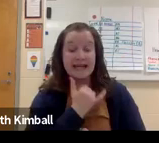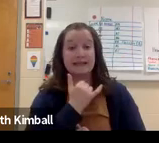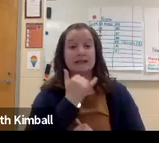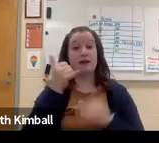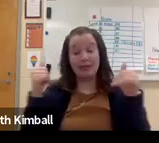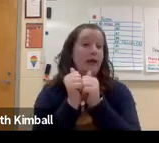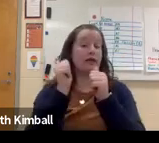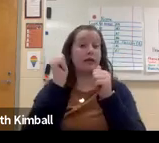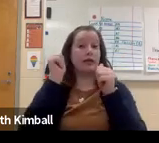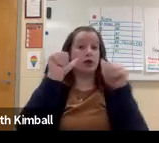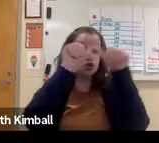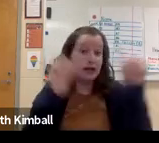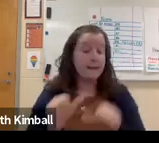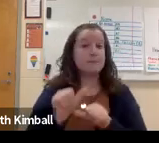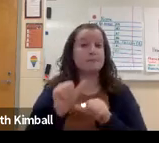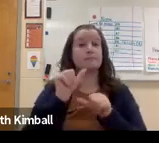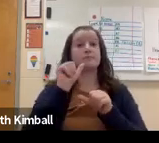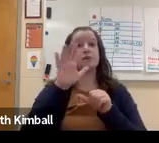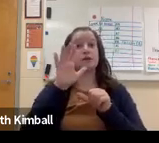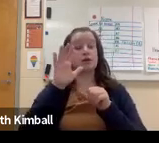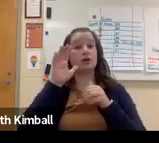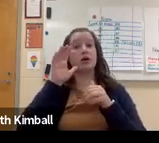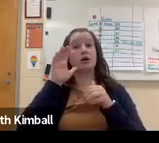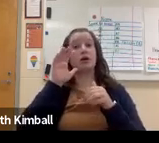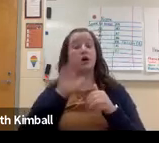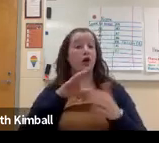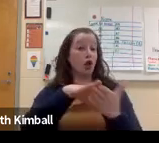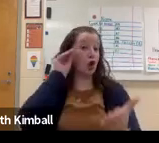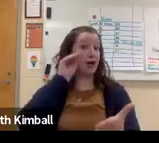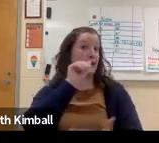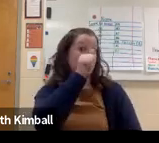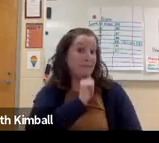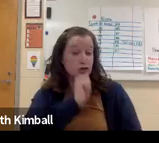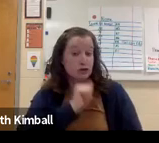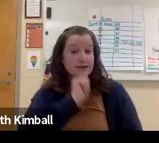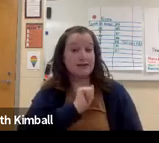They can learn how to identify mistakes, to identify shapes,